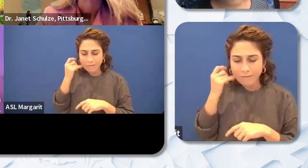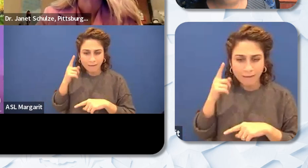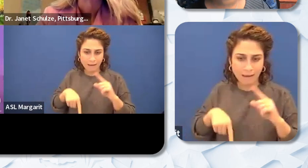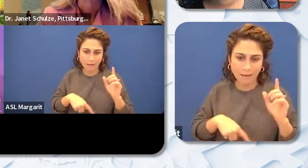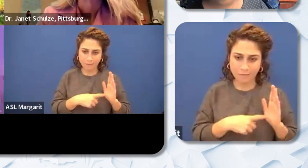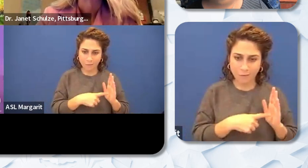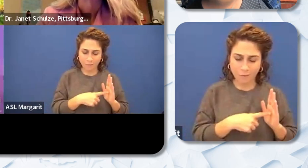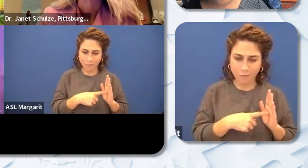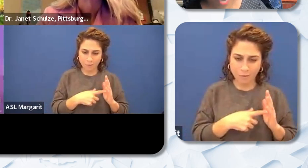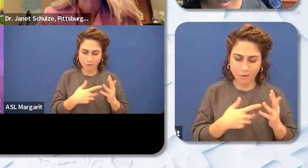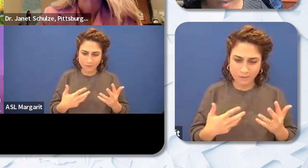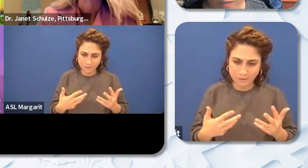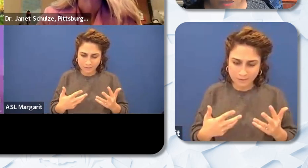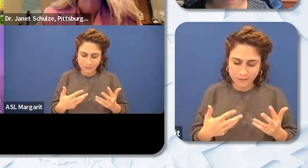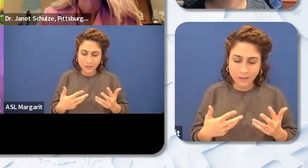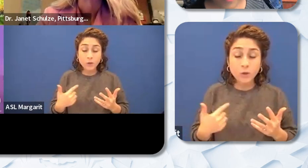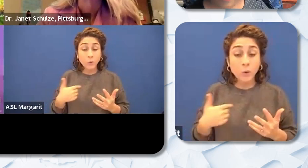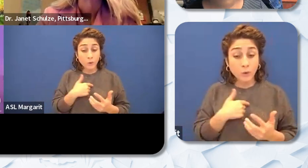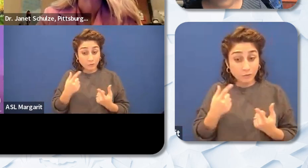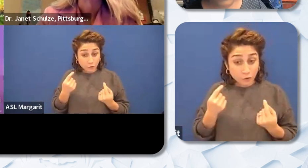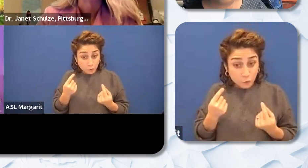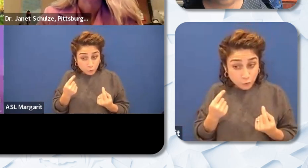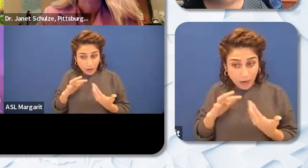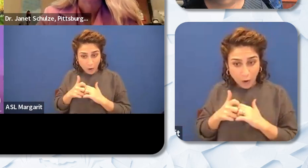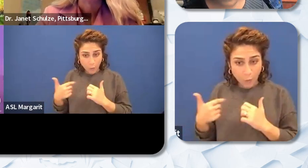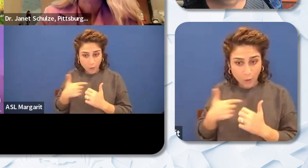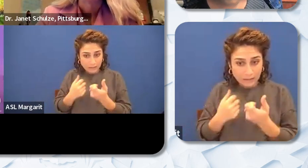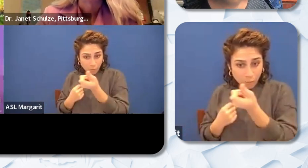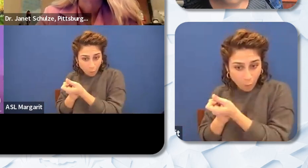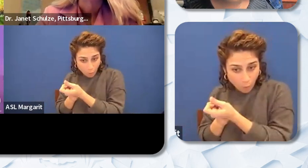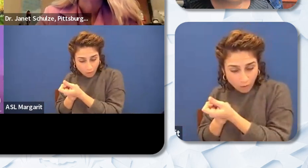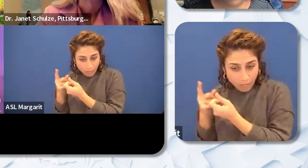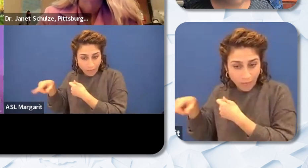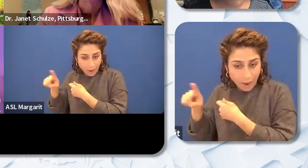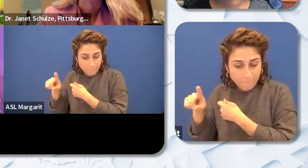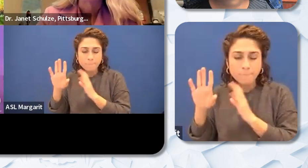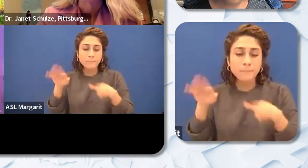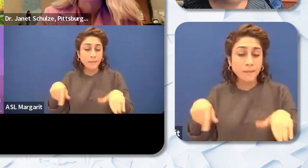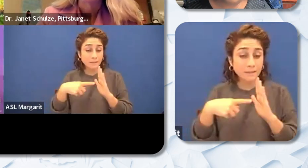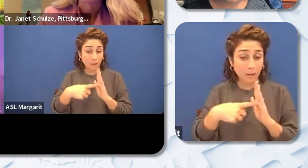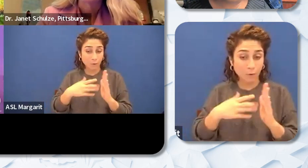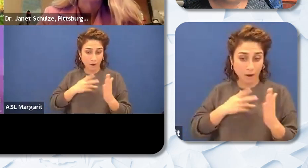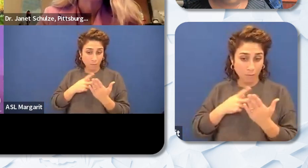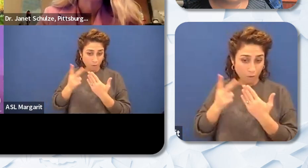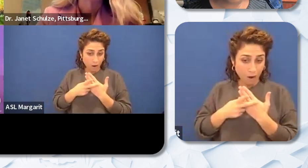But what we've done to support them is to encor like for example in my program what I do all the